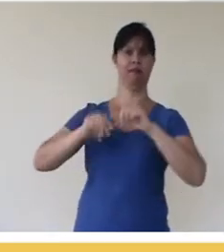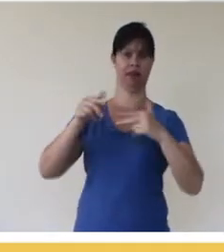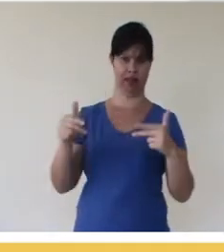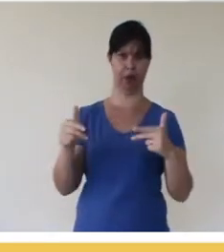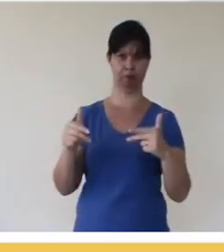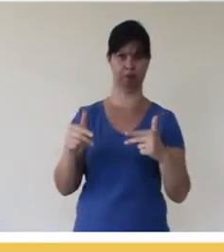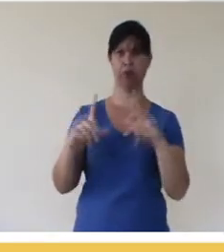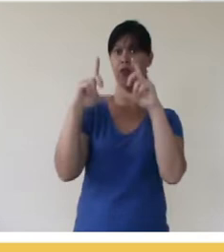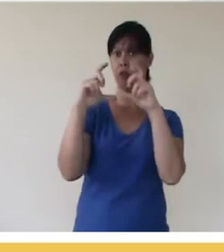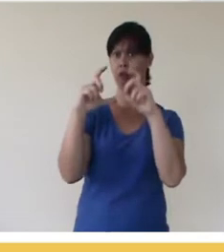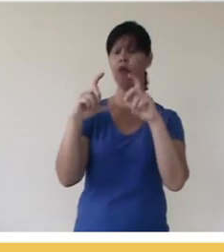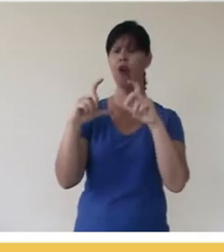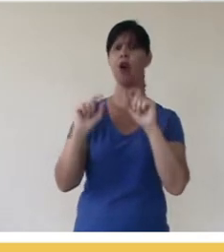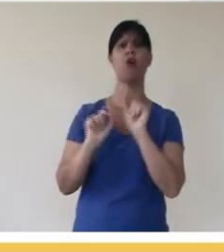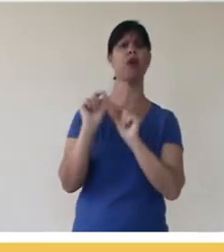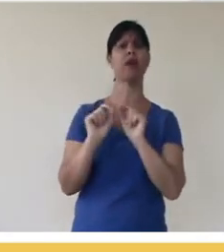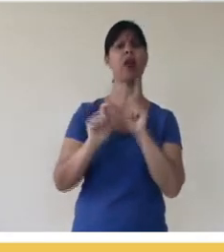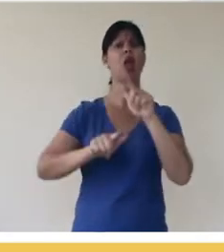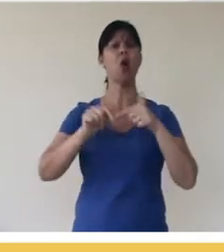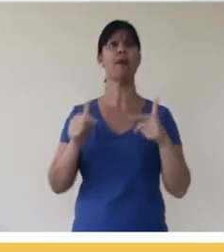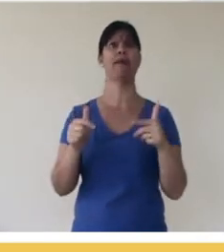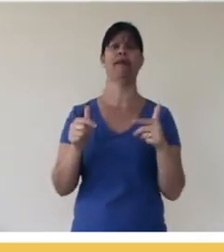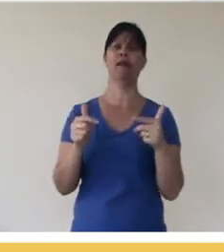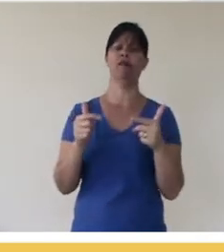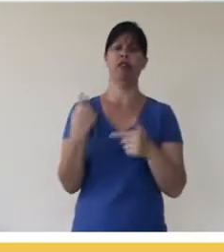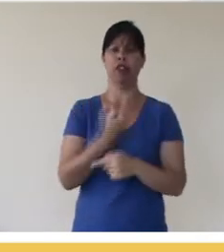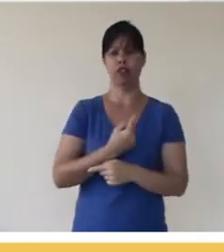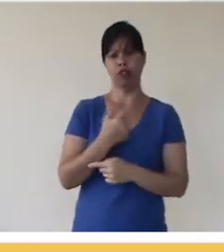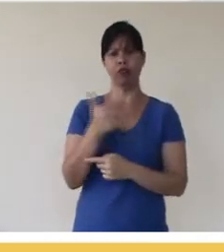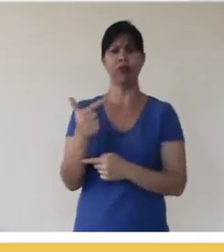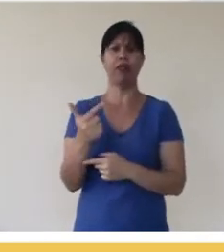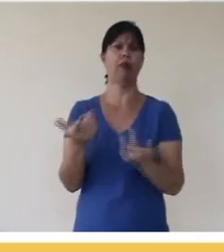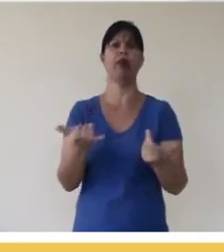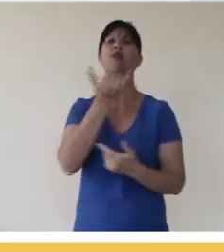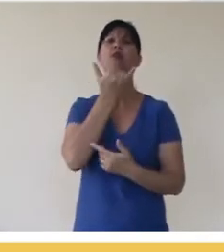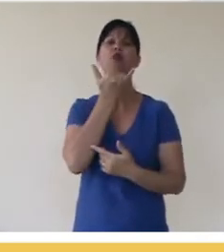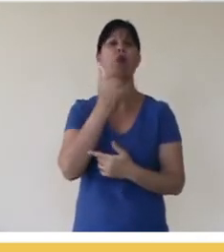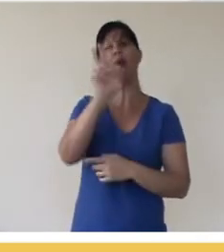Photos are a type of material that we no longer have an excuse for not using open resources,